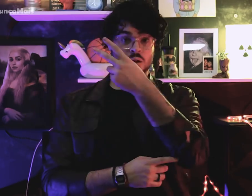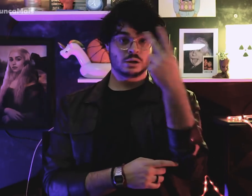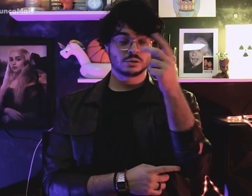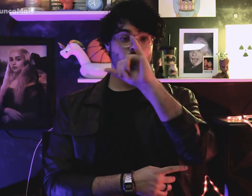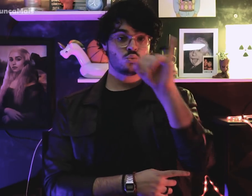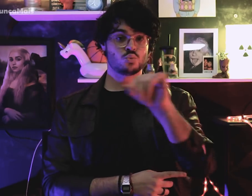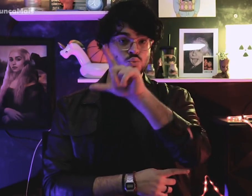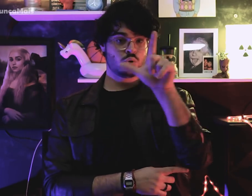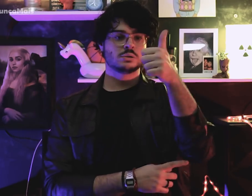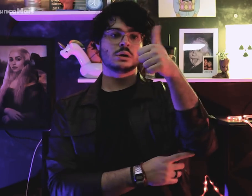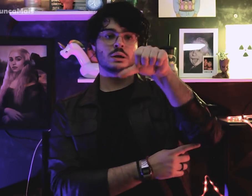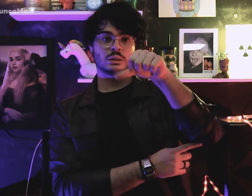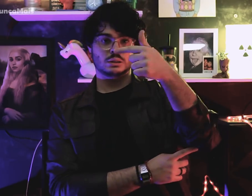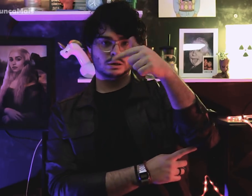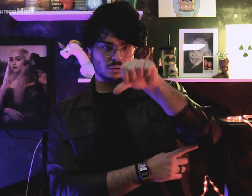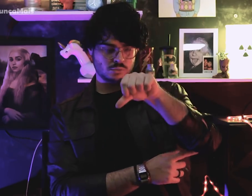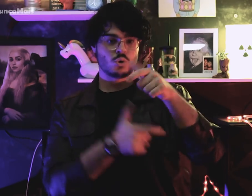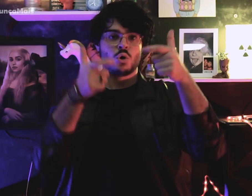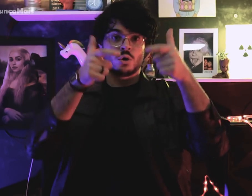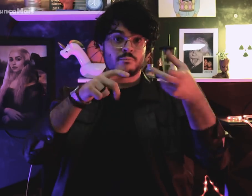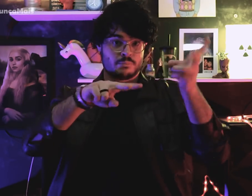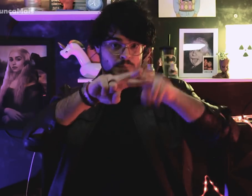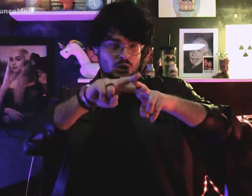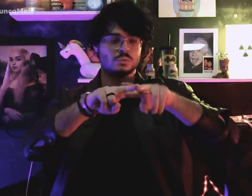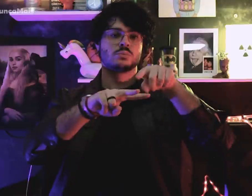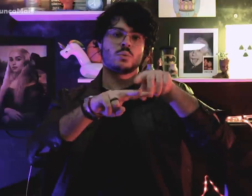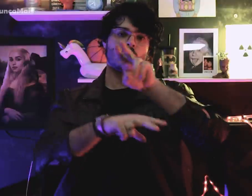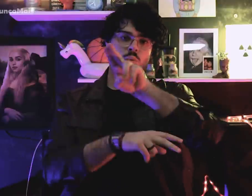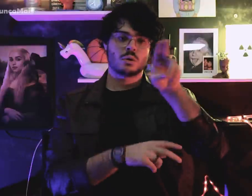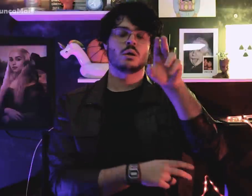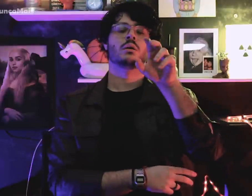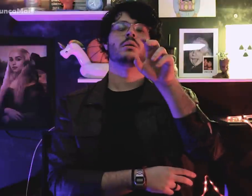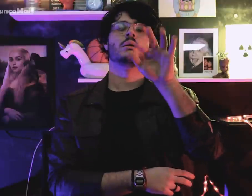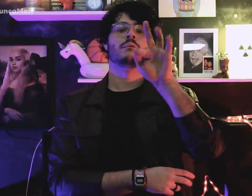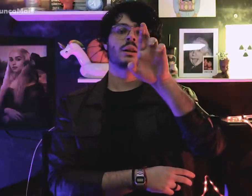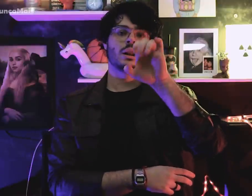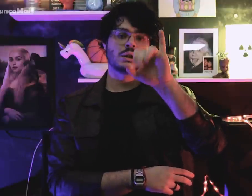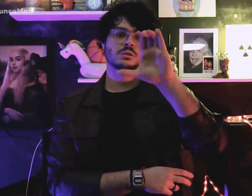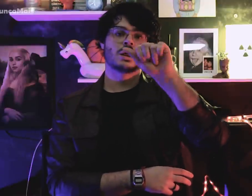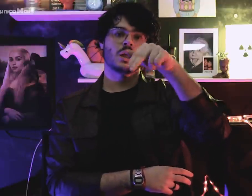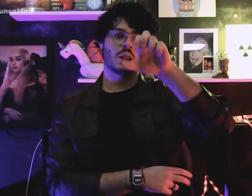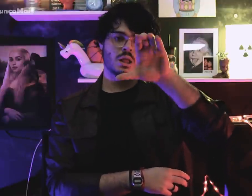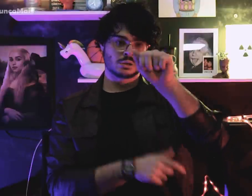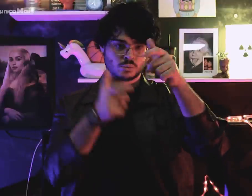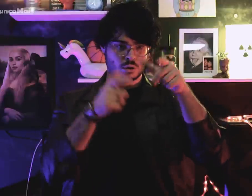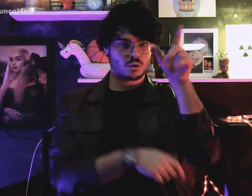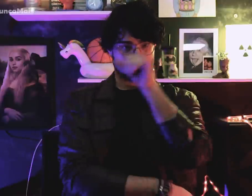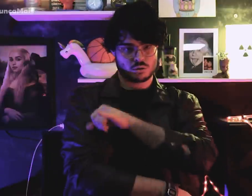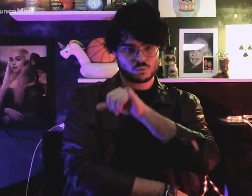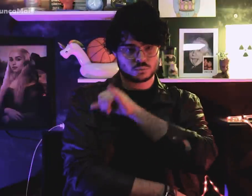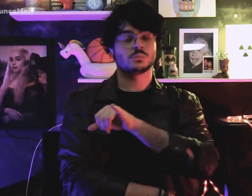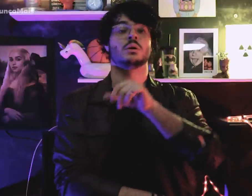Do dia 22 de julho ao dia 22 de agosto de 1979, no presídio Frei Caneca, do Rio de Janeiro,